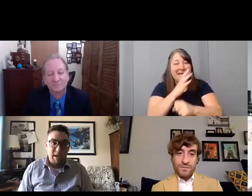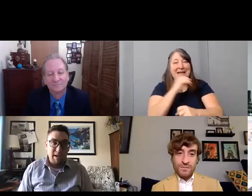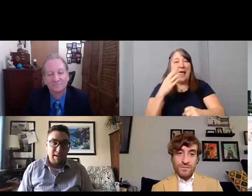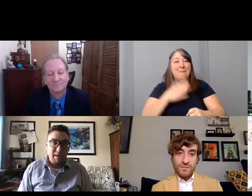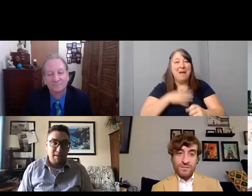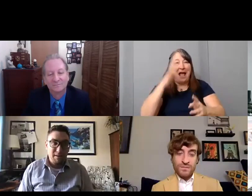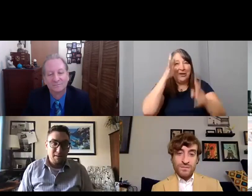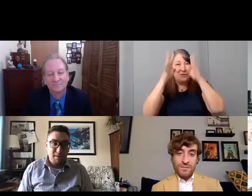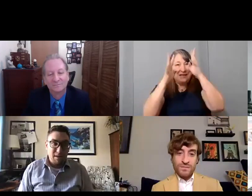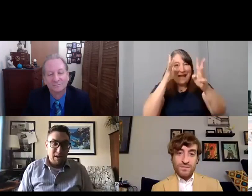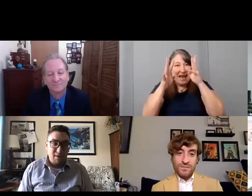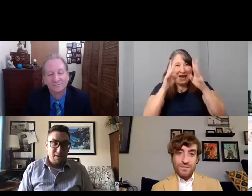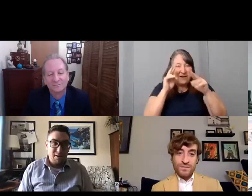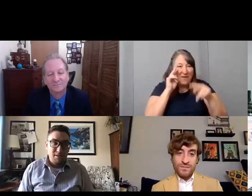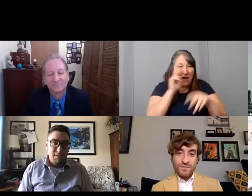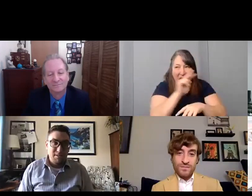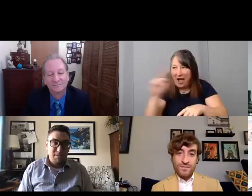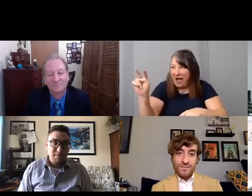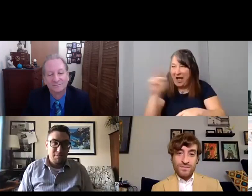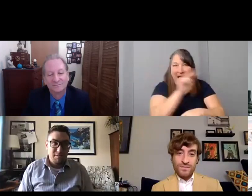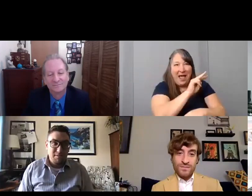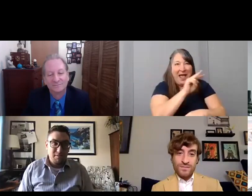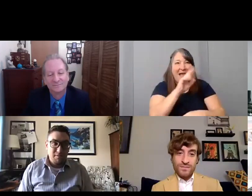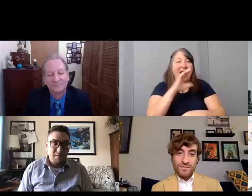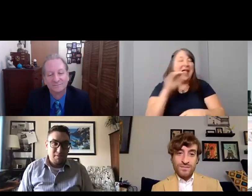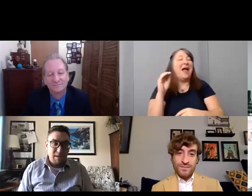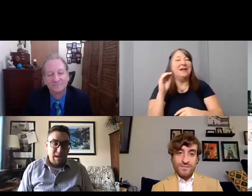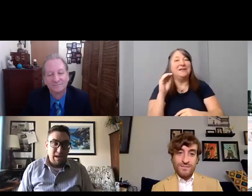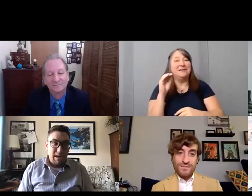And I don't know. Just I…